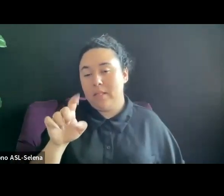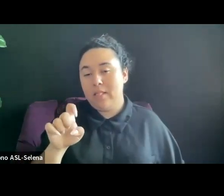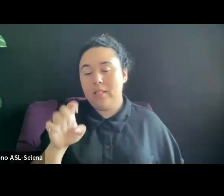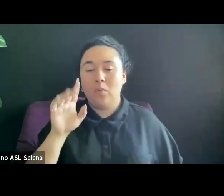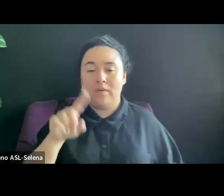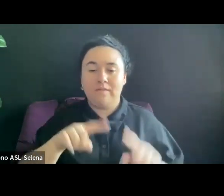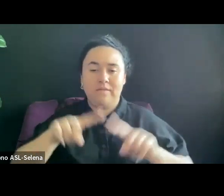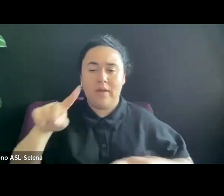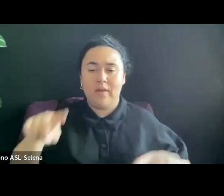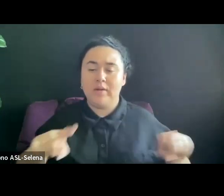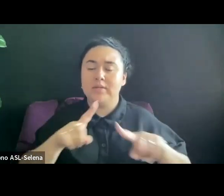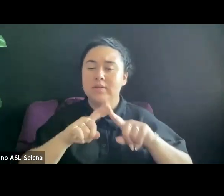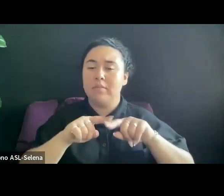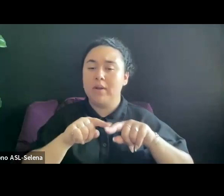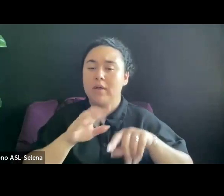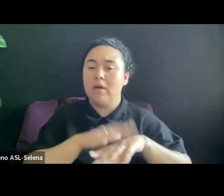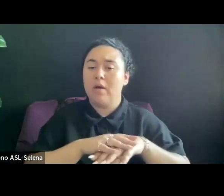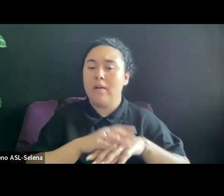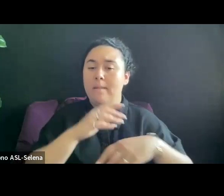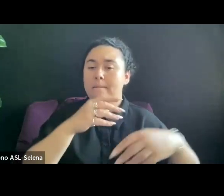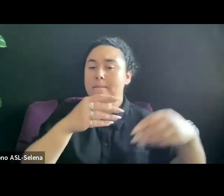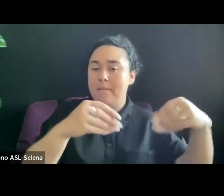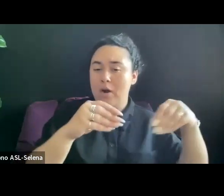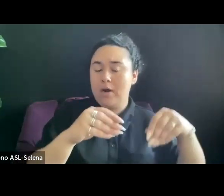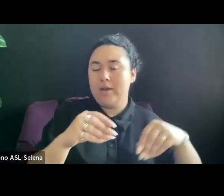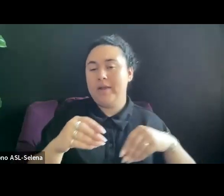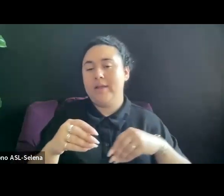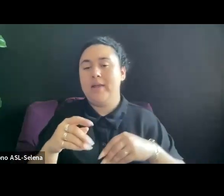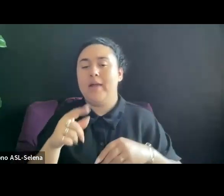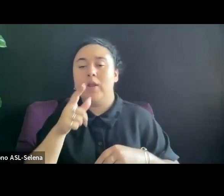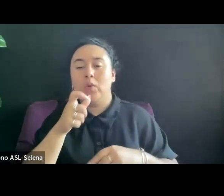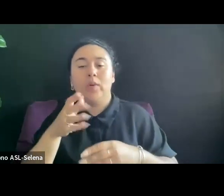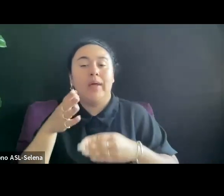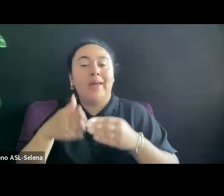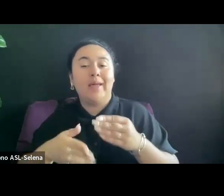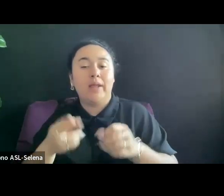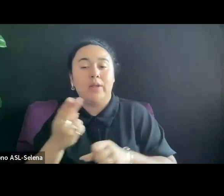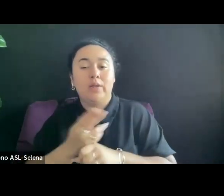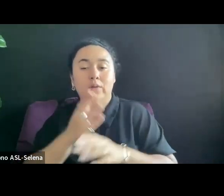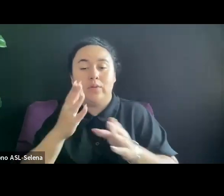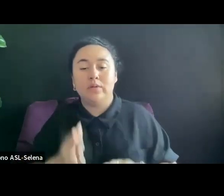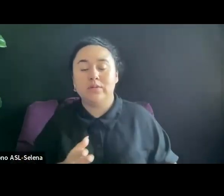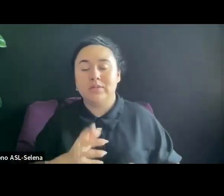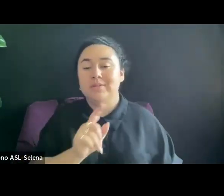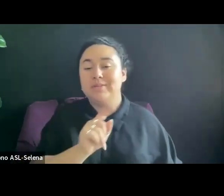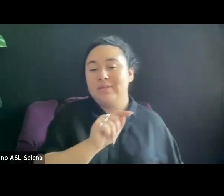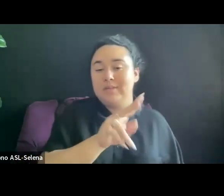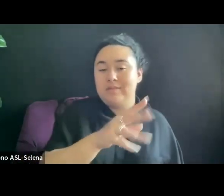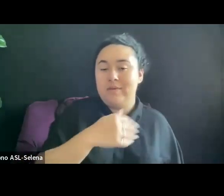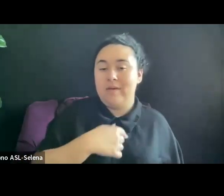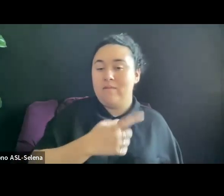TELEVISION HAS ONE SET OF DELIVERABLES AND VIDEO ON DEMAND HAS ANOTHER AND THESE CAN ALSO CHANGE.